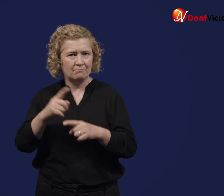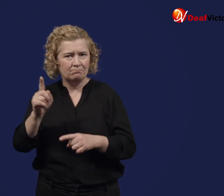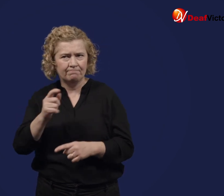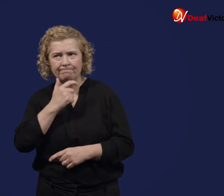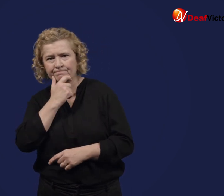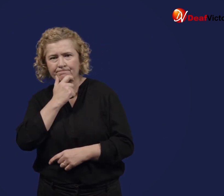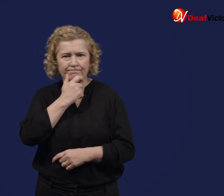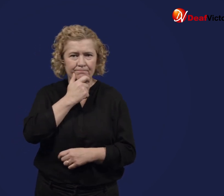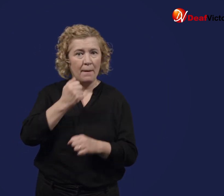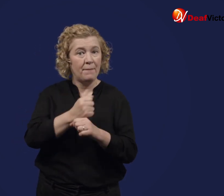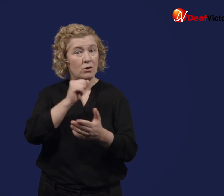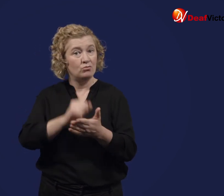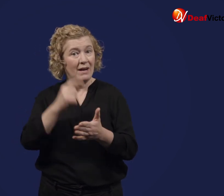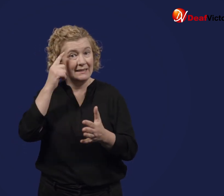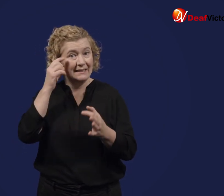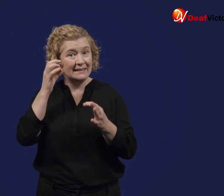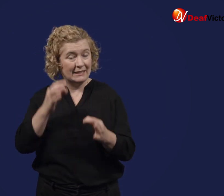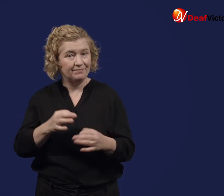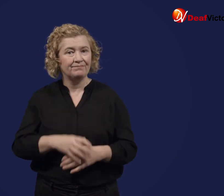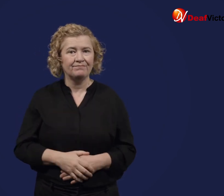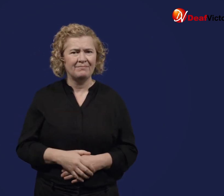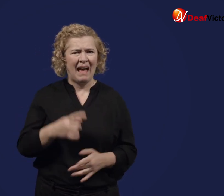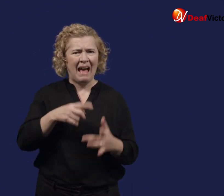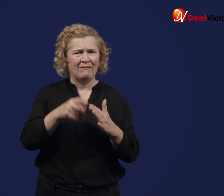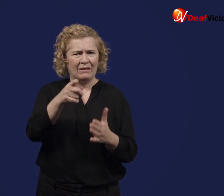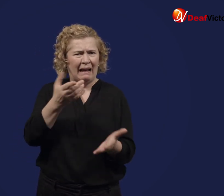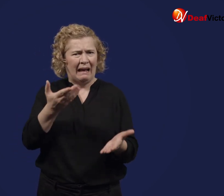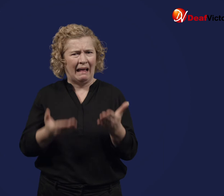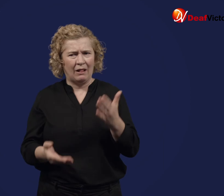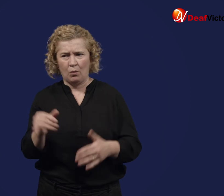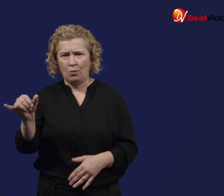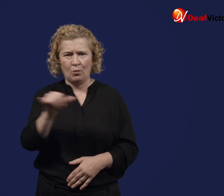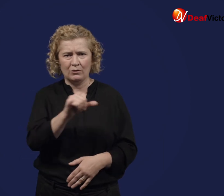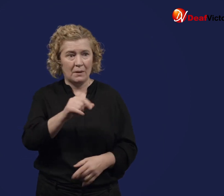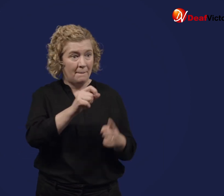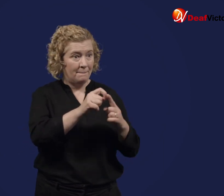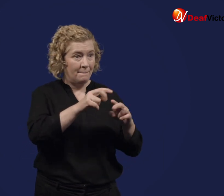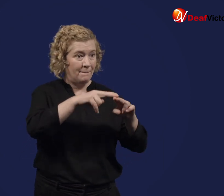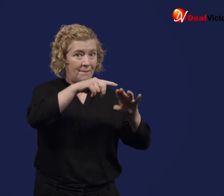If you are not sure which vaccine is right for you,